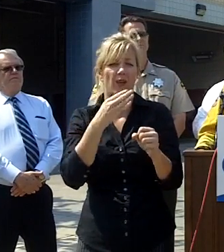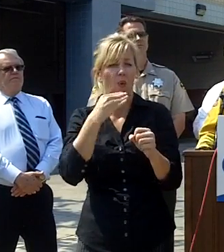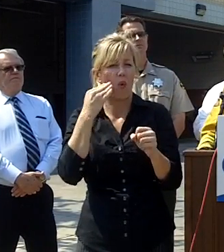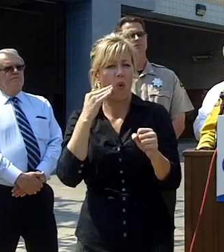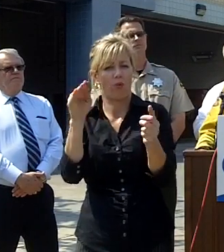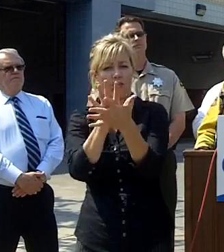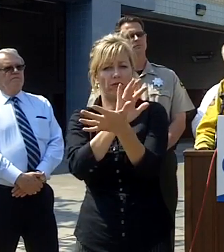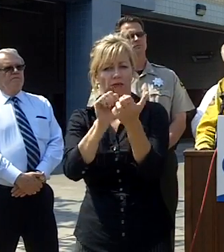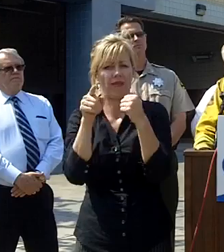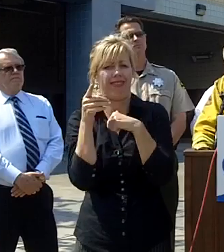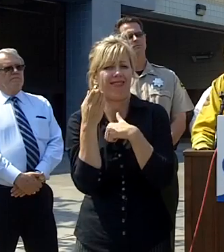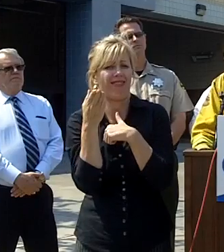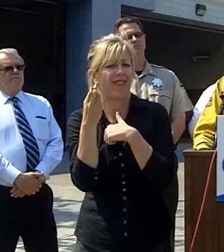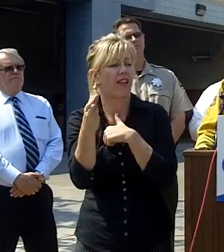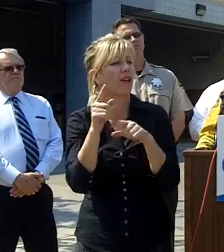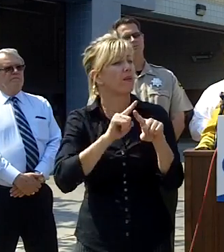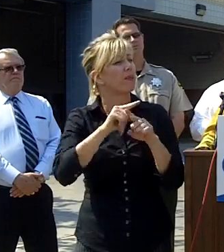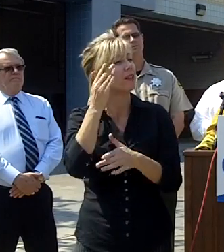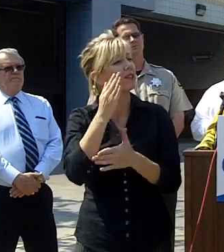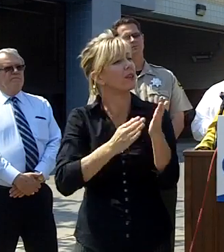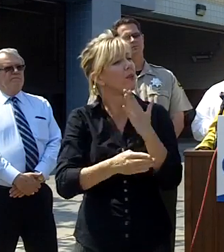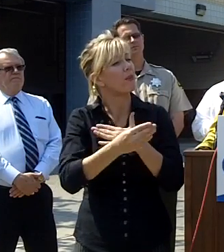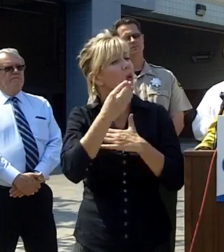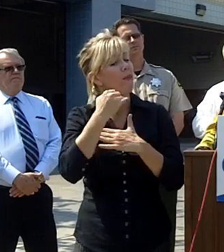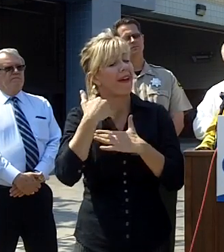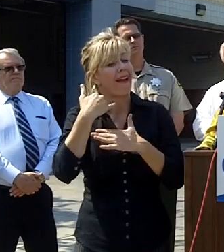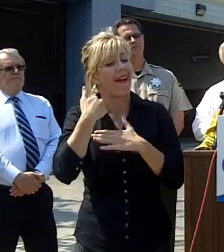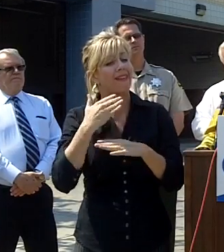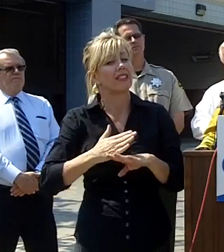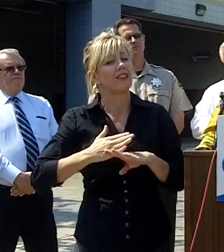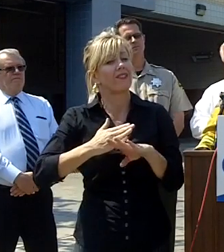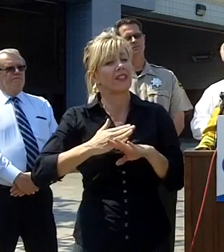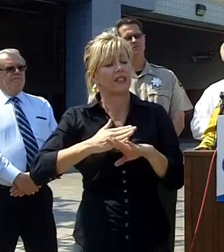talk about is the fact that some of these homes had defensible space they weren't home when the